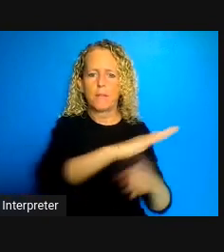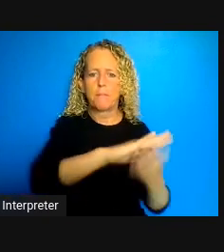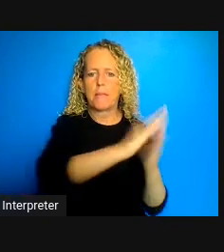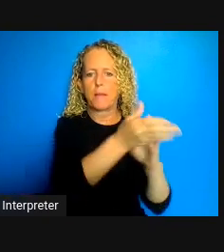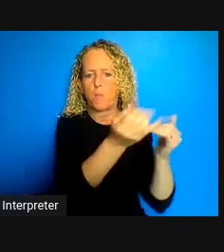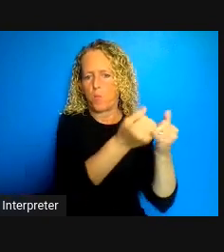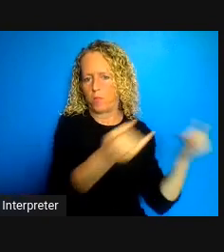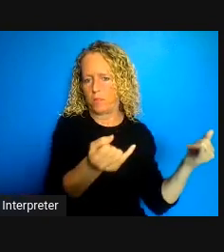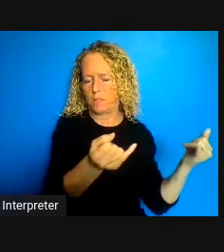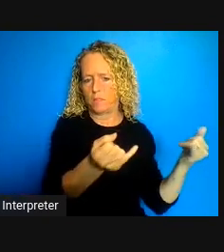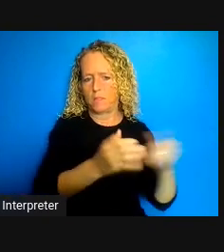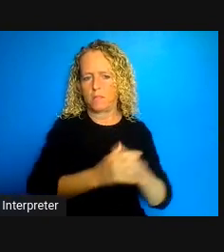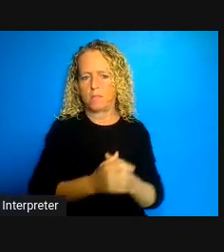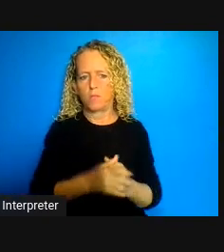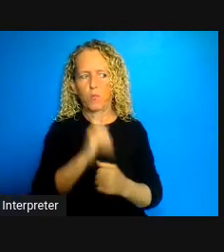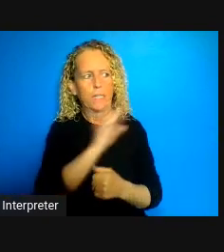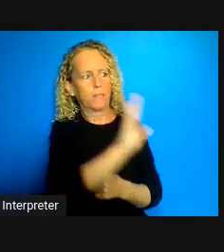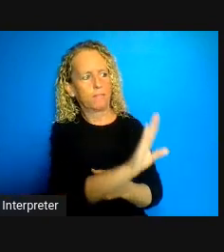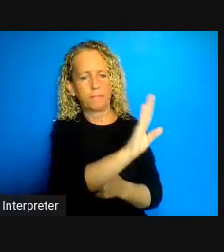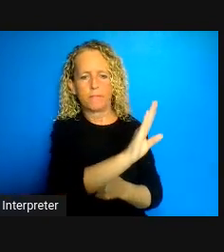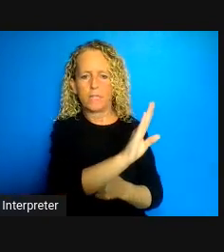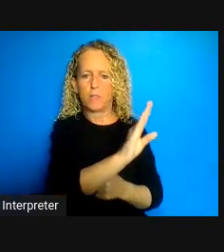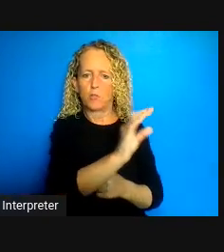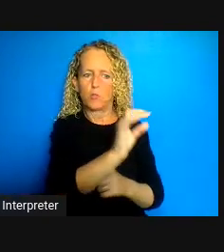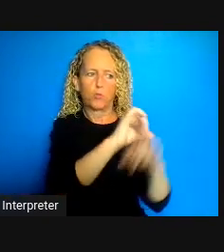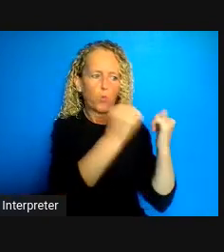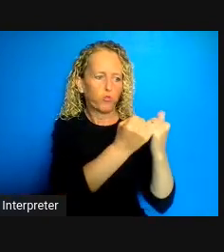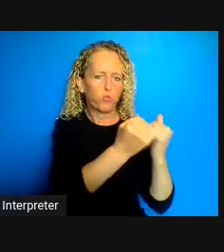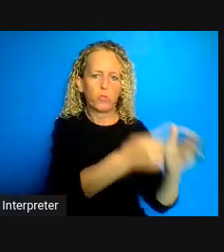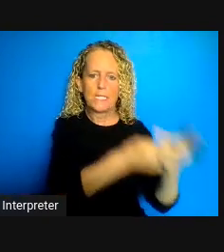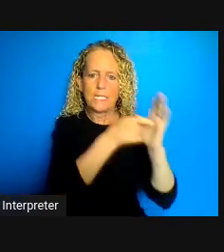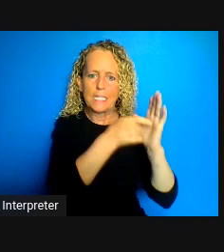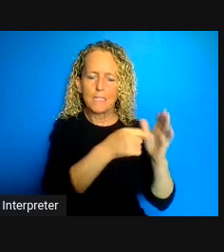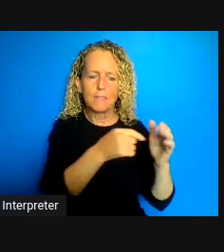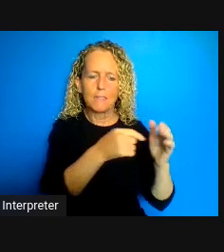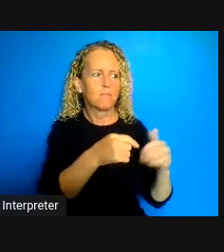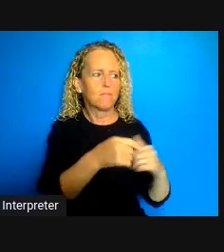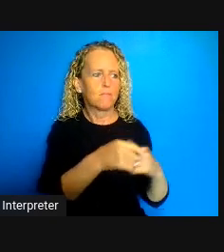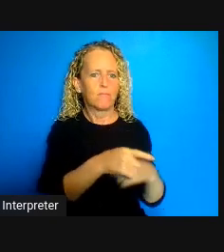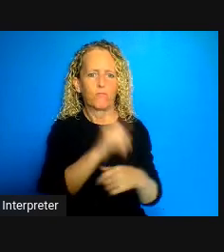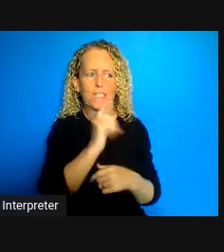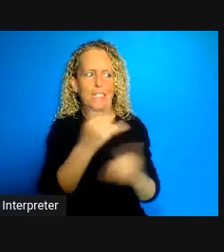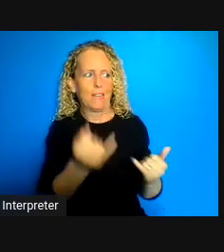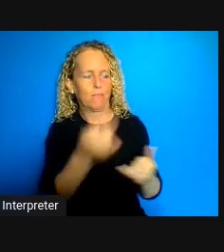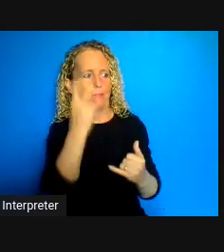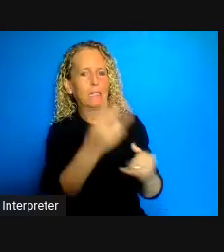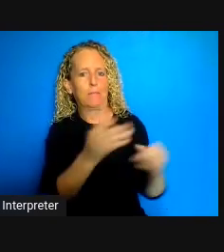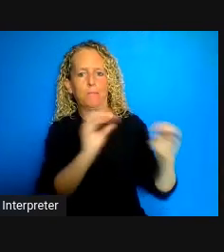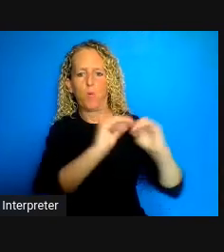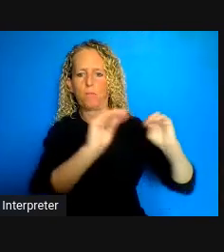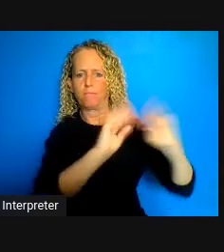is now sort of catching up with us as a community and I'm hoping that if there's